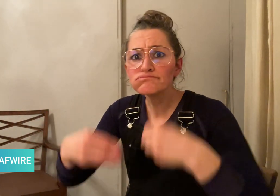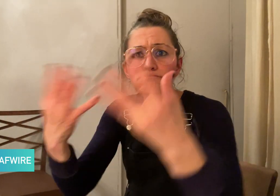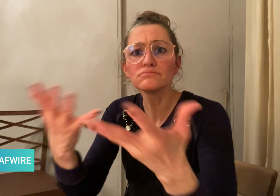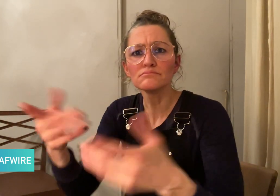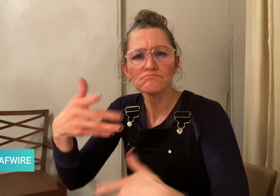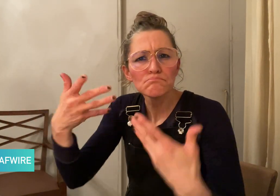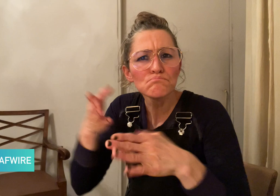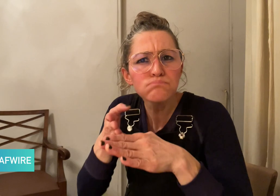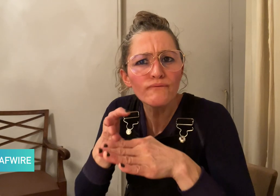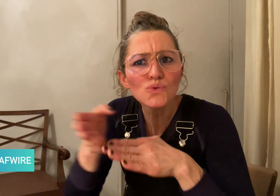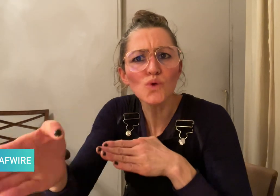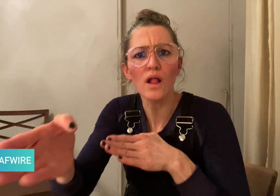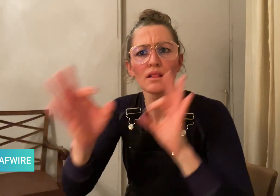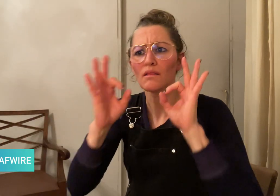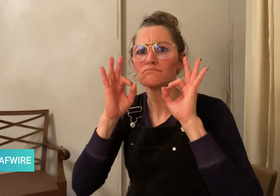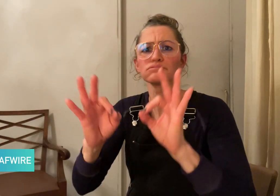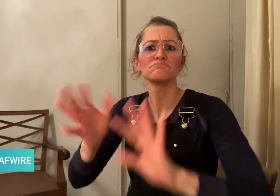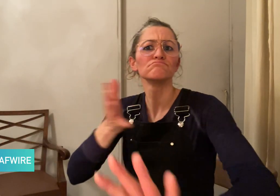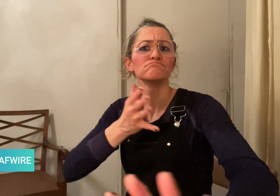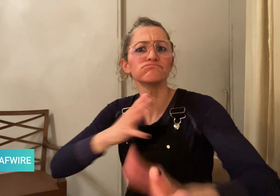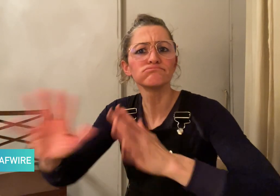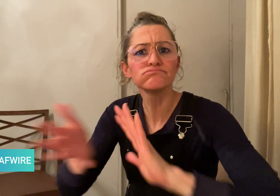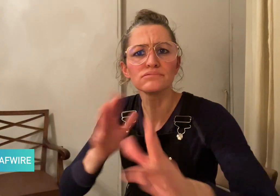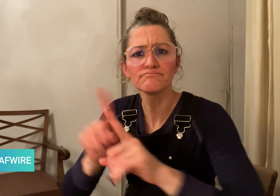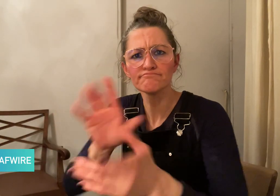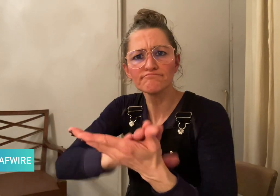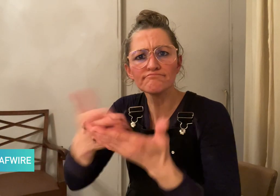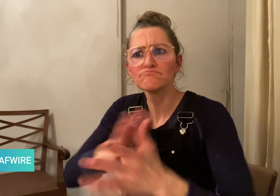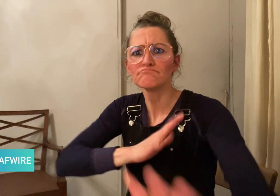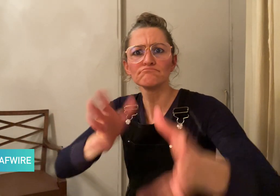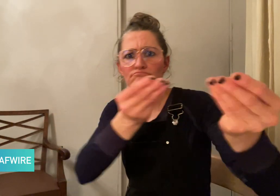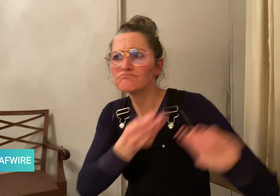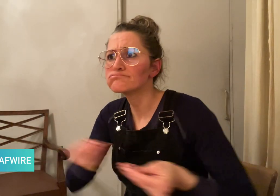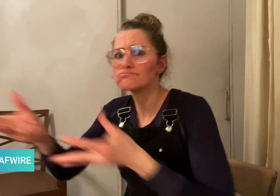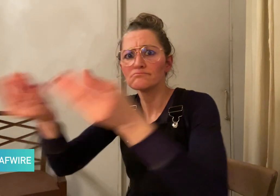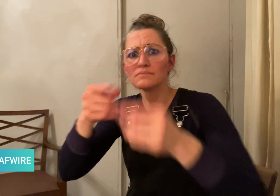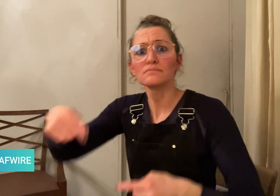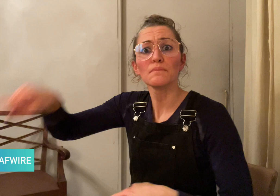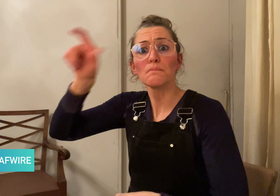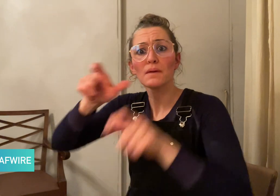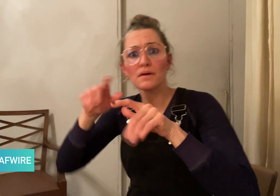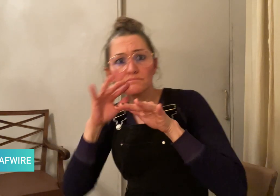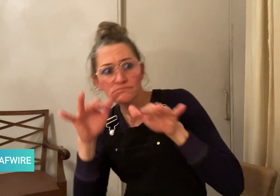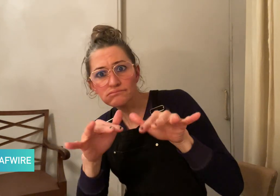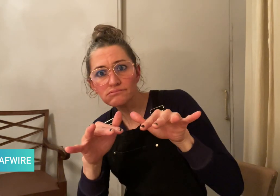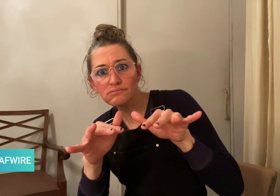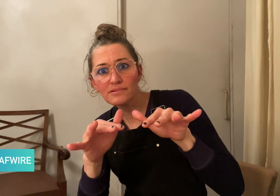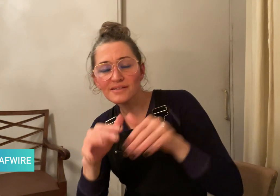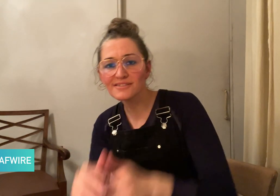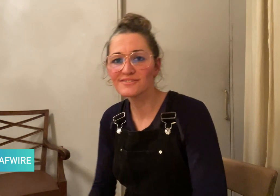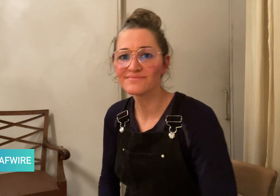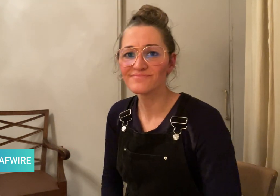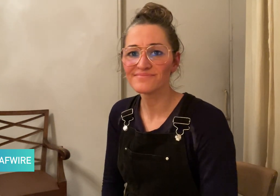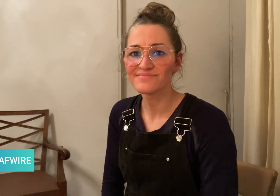professional and accurate sign language interpretation.